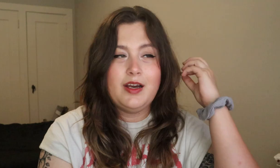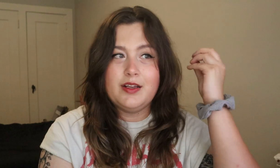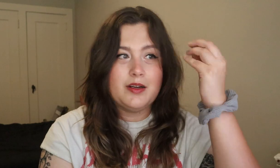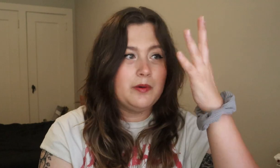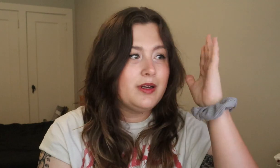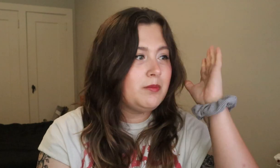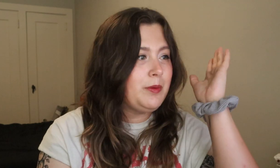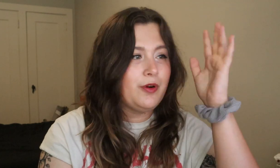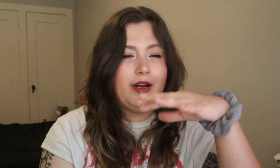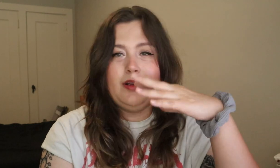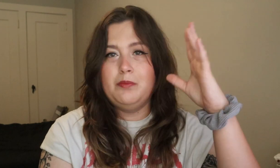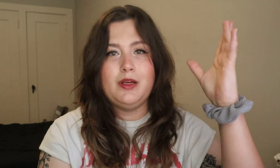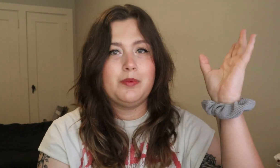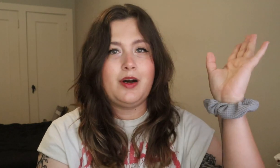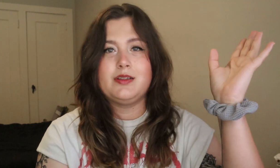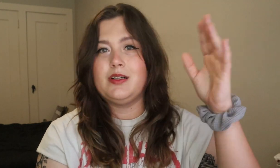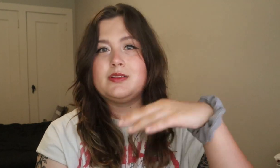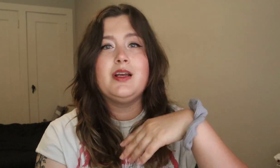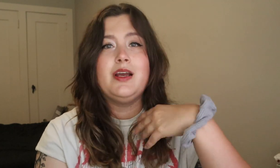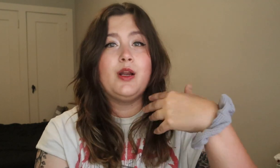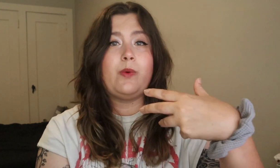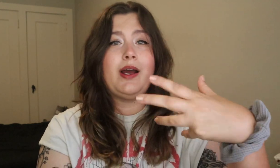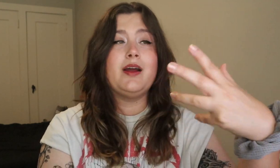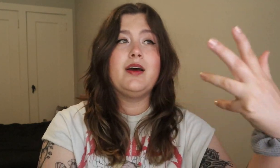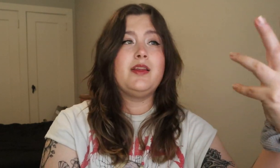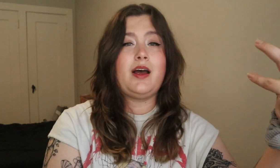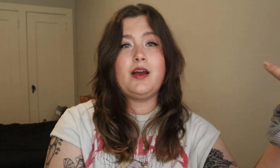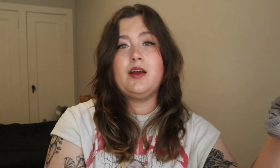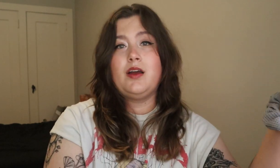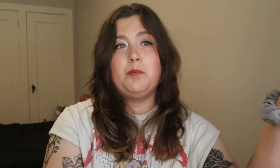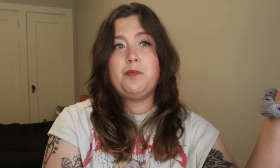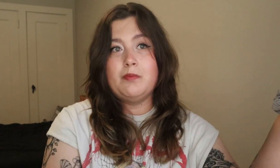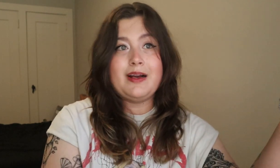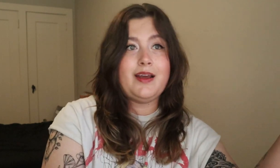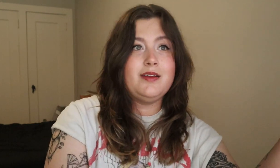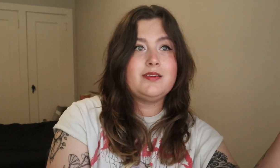and then going into my brain and being processed in a way that my date